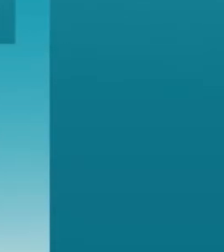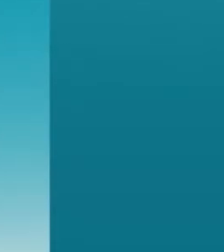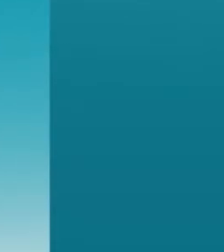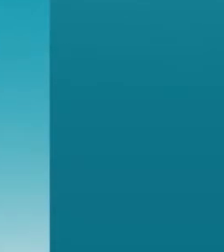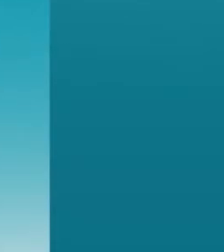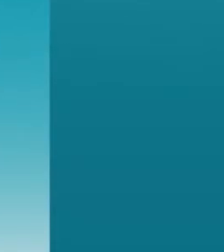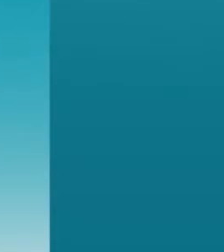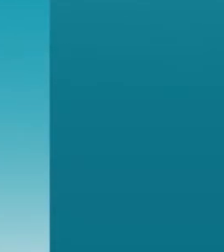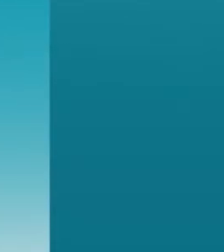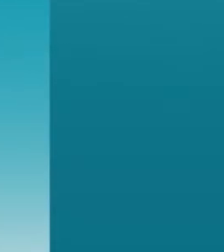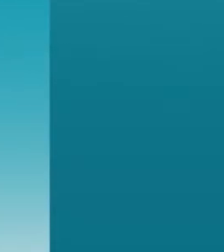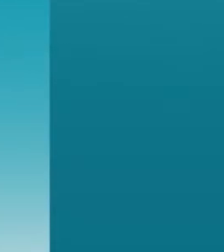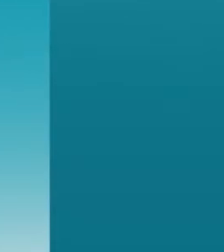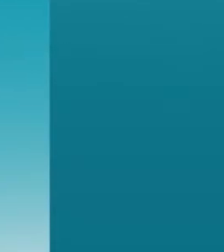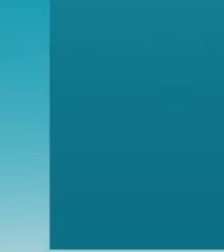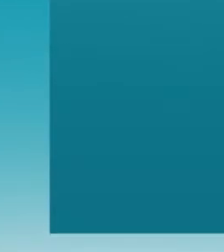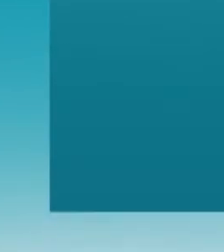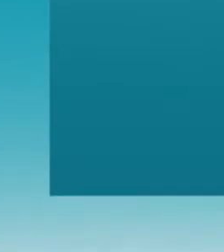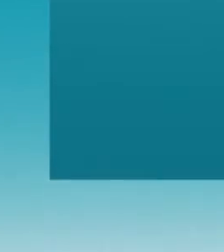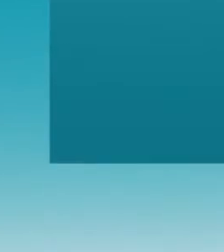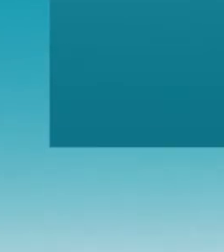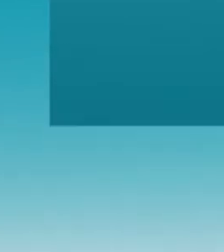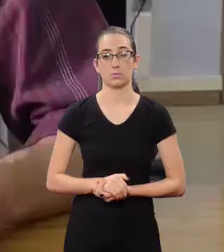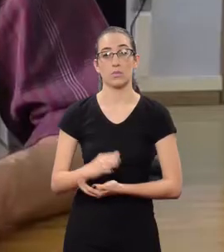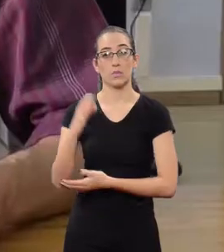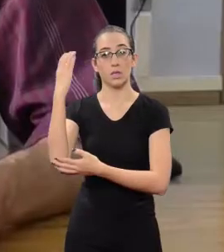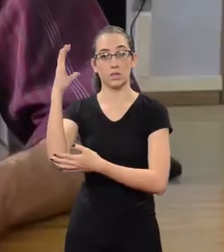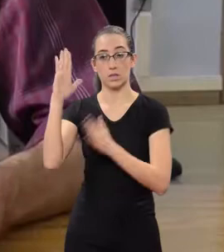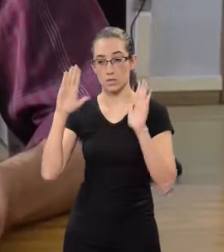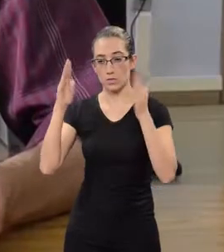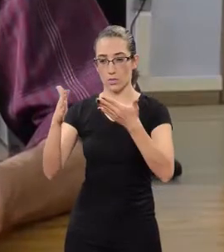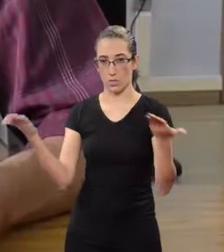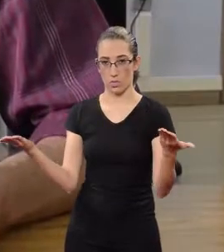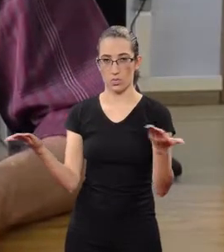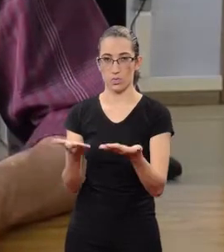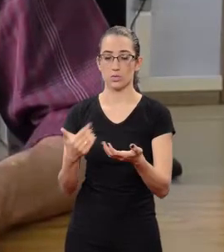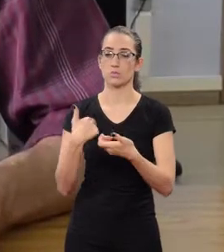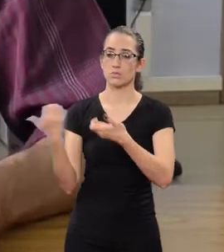Focus on Science On Focus on Science today,